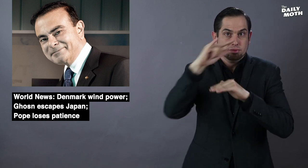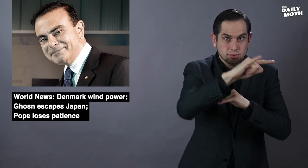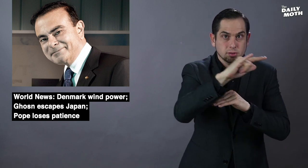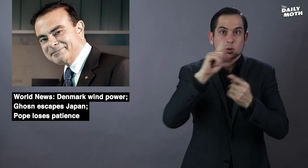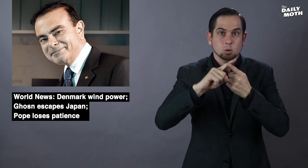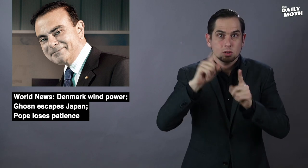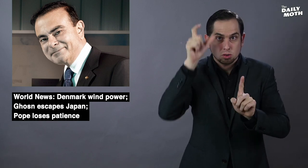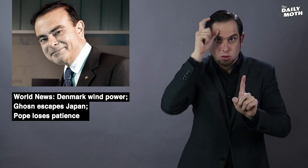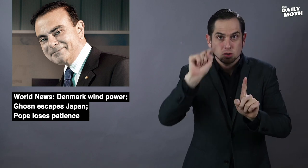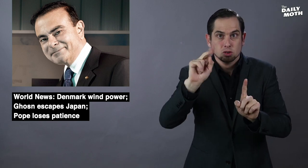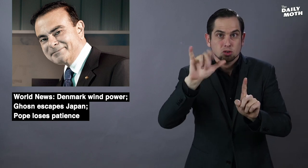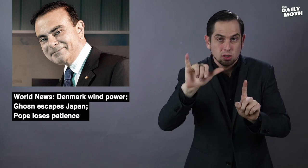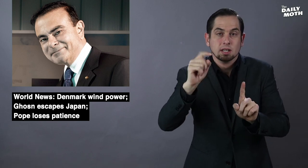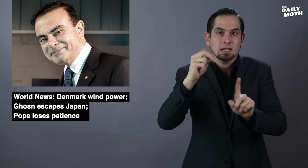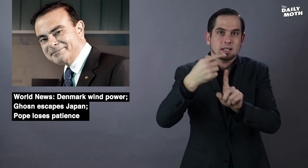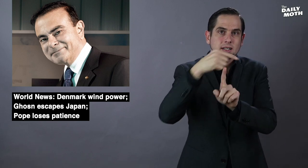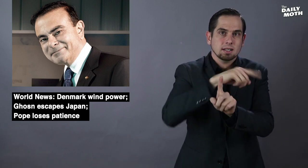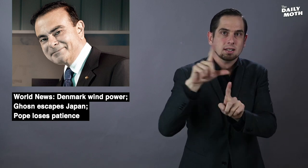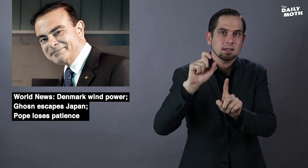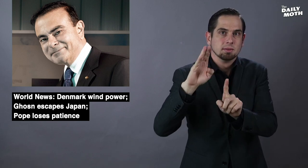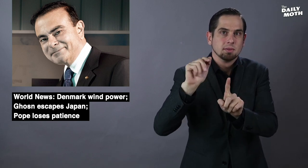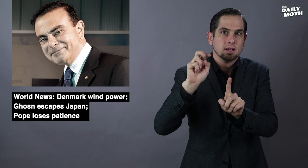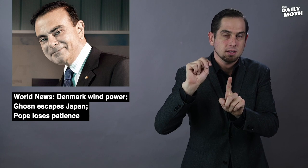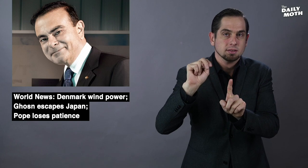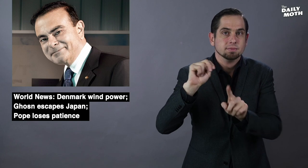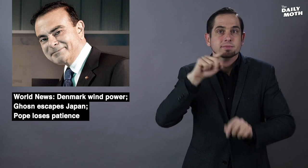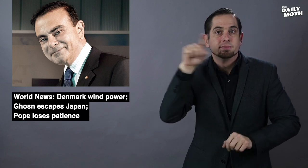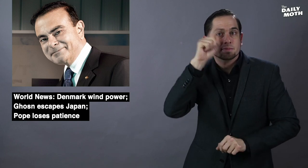to take him to Turkey, then to Lebanon.